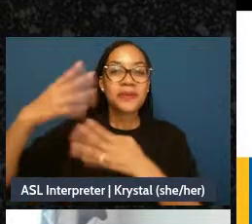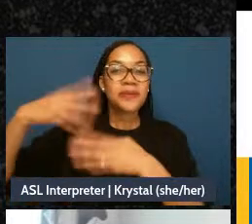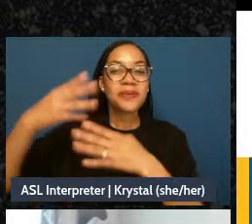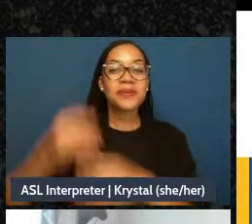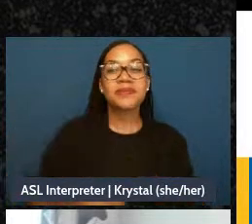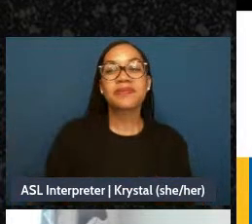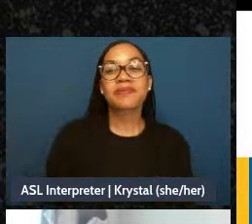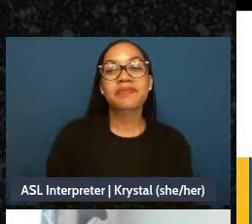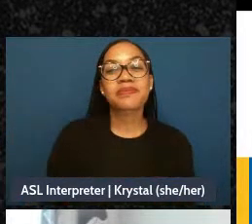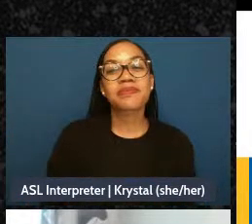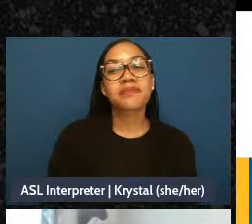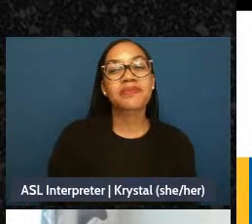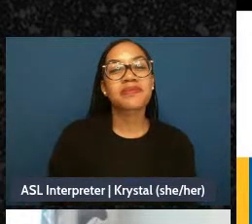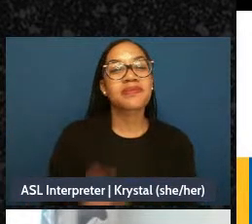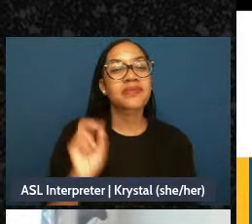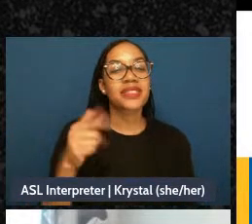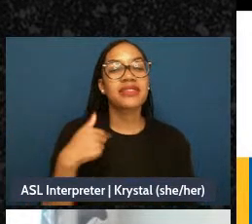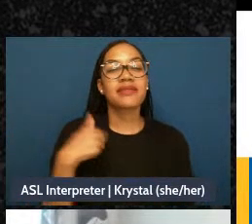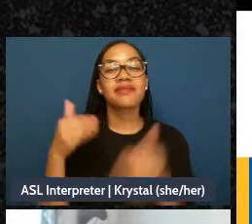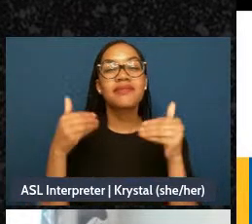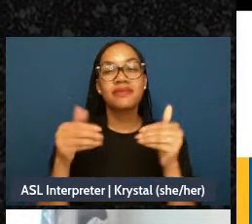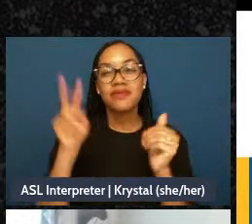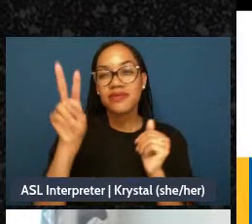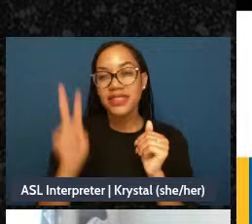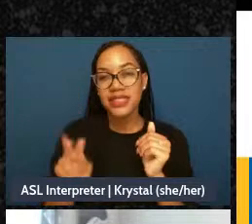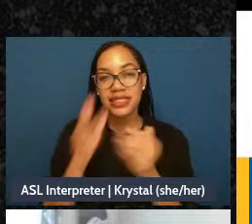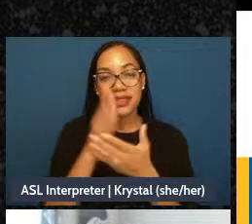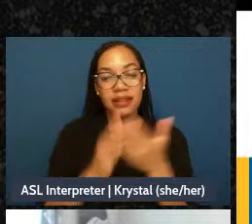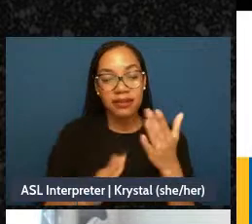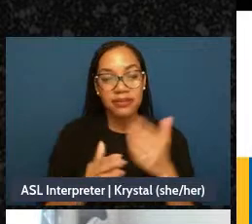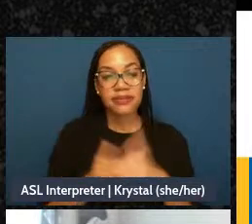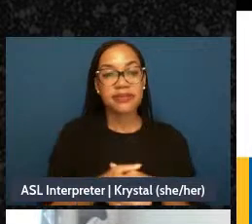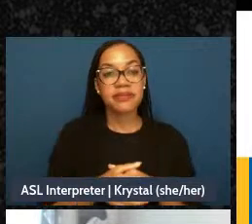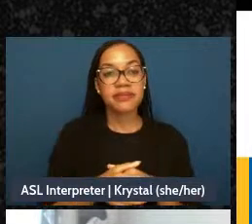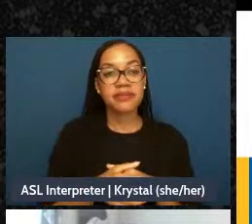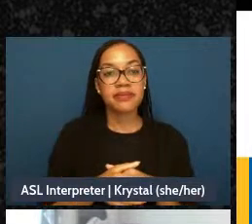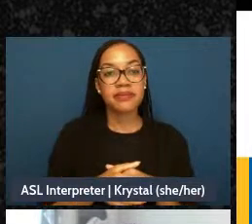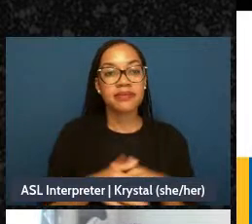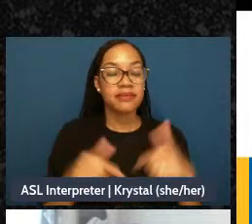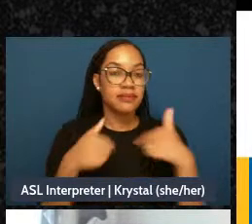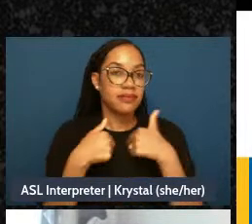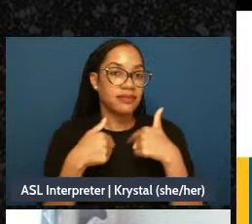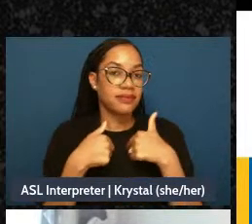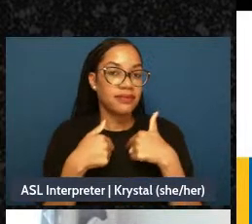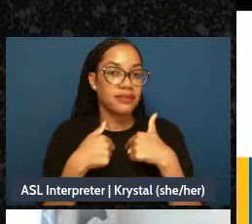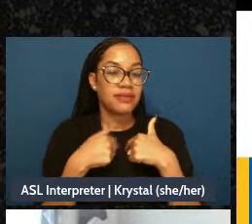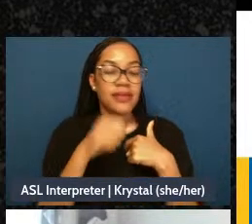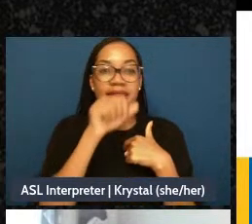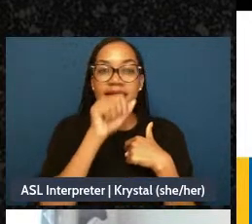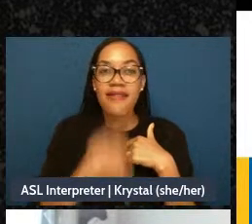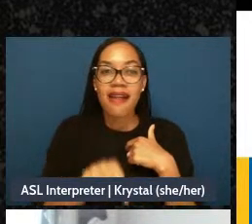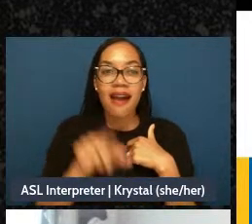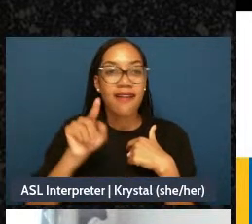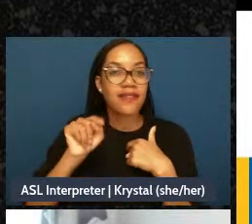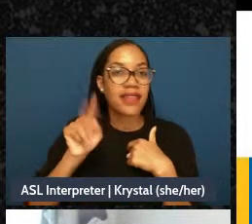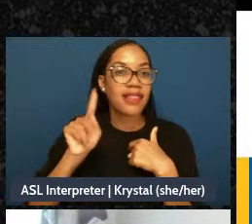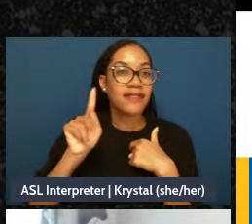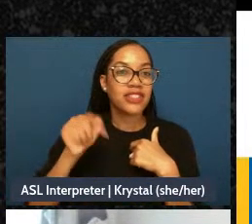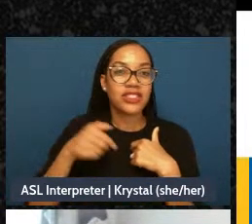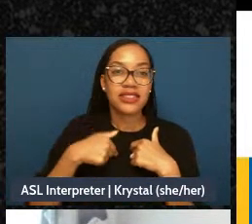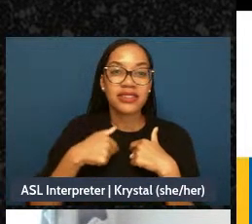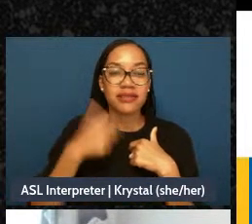Okay, I'm gonna read some of these out as someone who loves television, and by love I mean have a